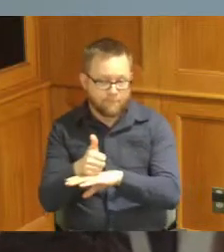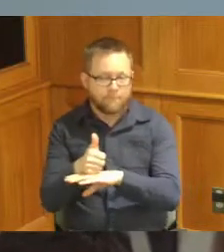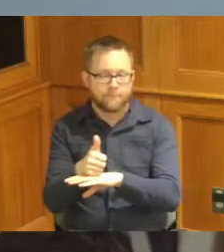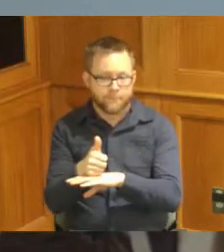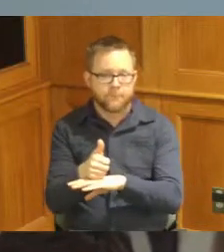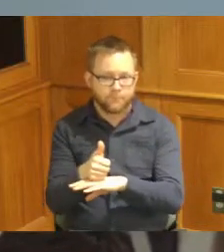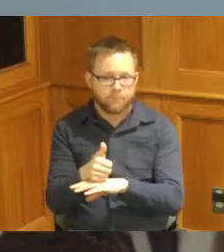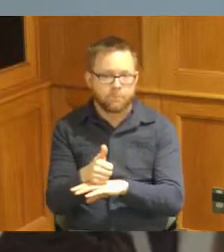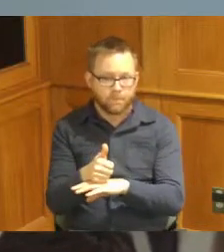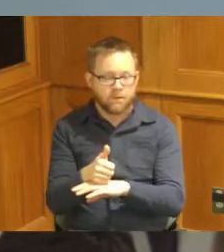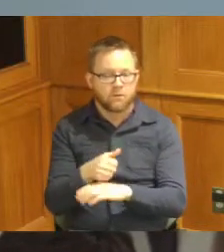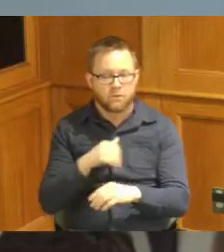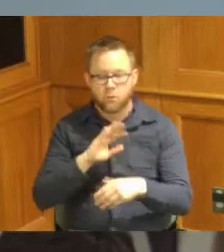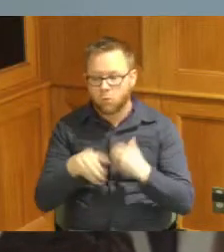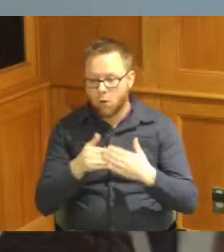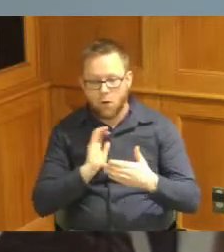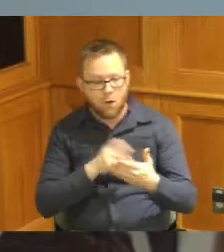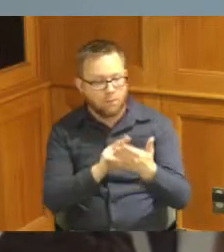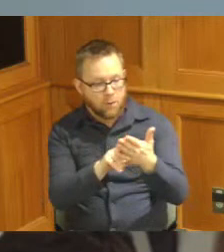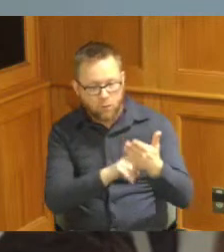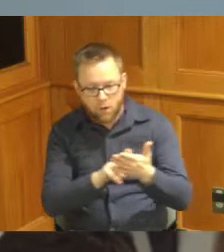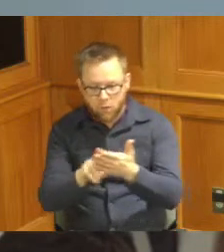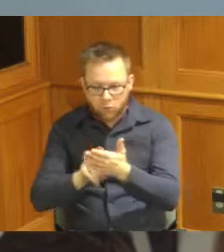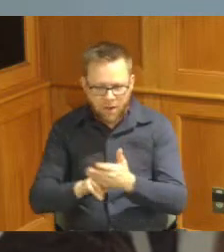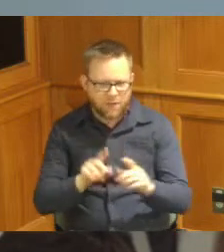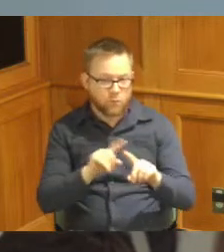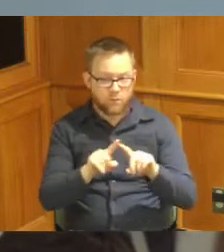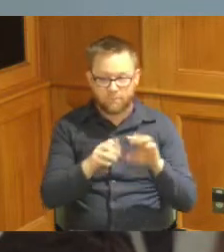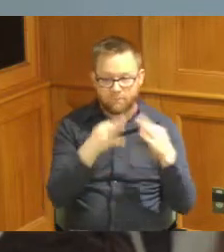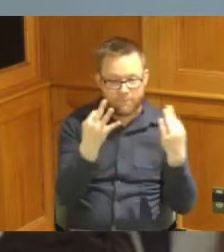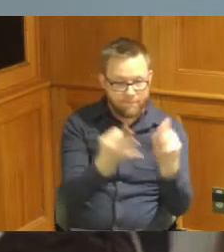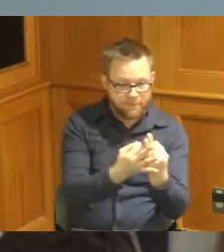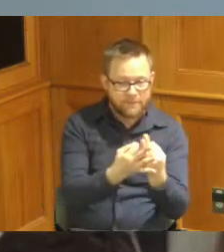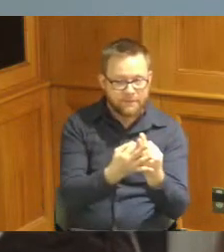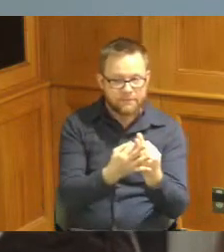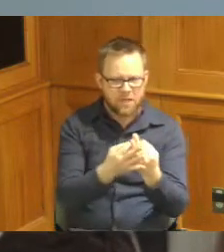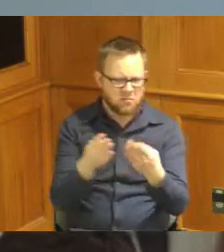making sure that the contracts that we enter into with our families and also just general contacts